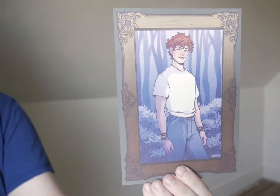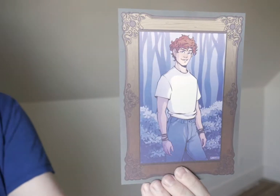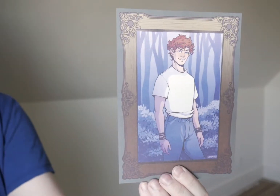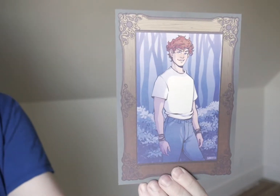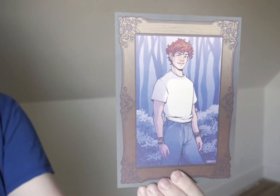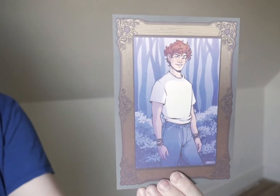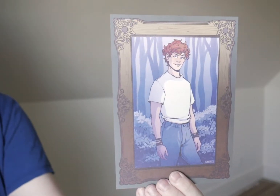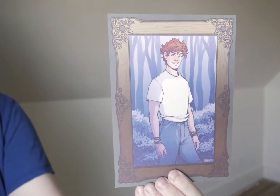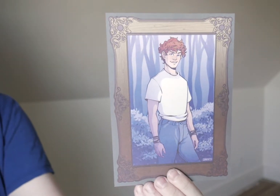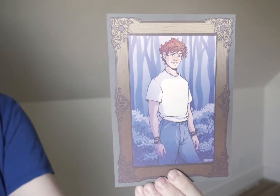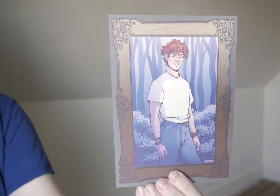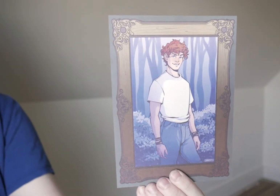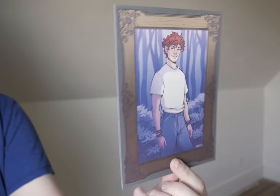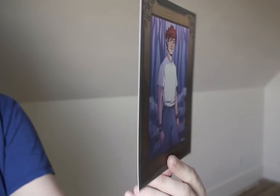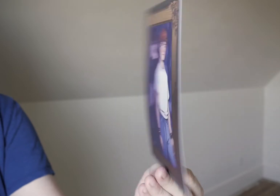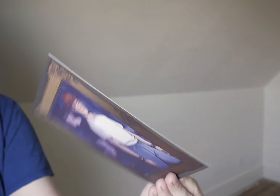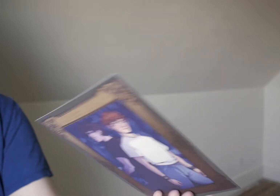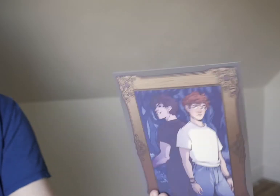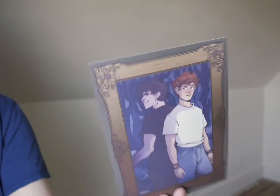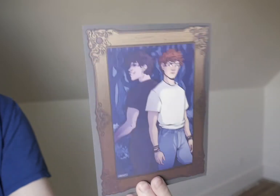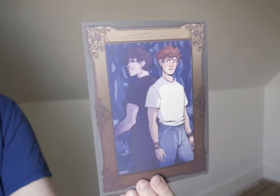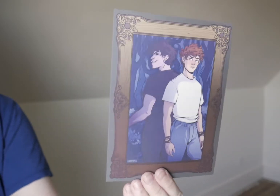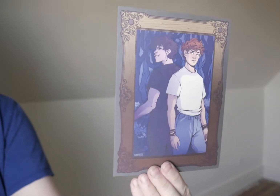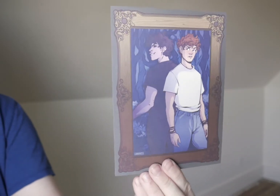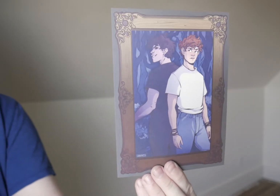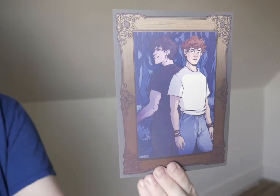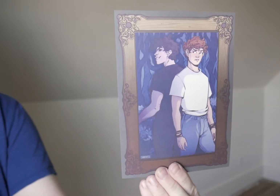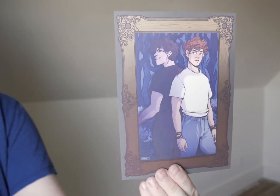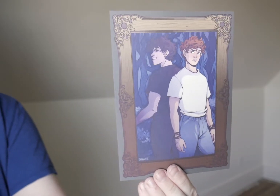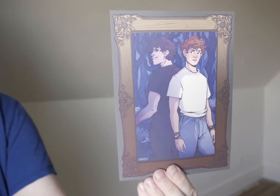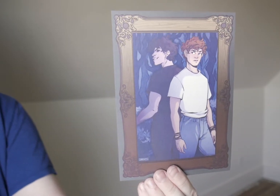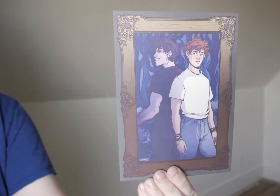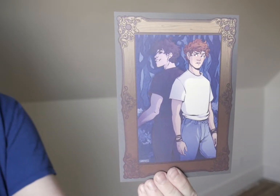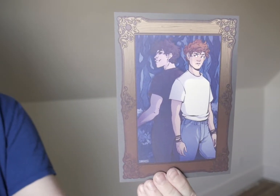[Card with illustration of Peter Pan, mischievously smiling, flip side Peter is back-to-back with his shadow who looks malicious.]